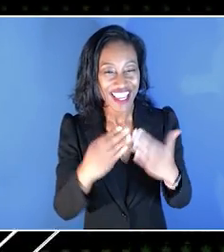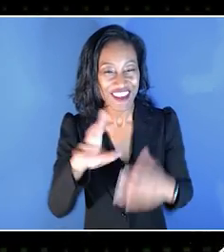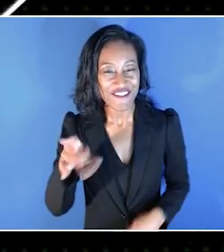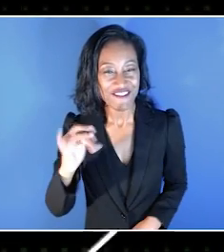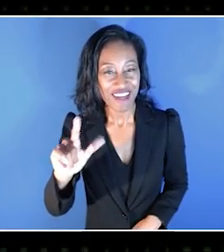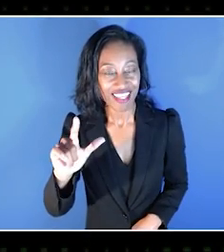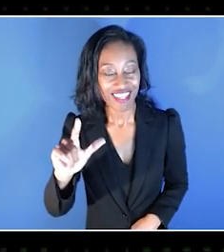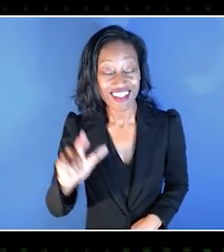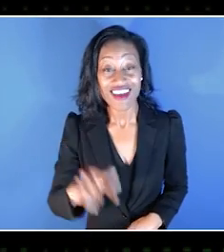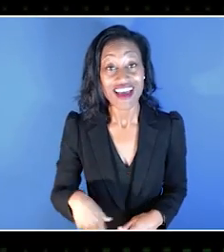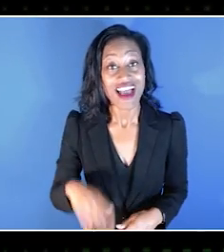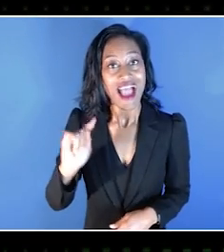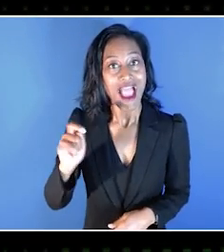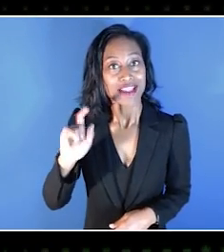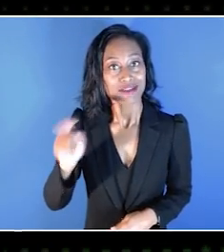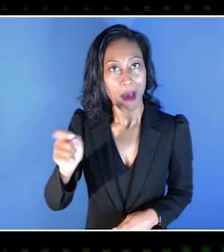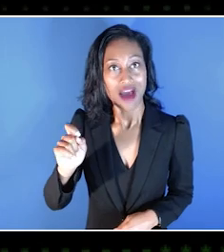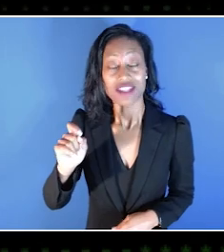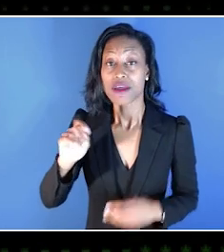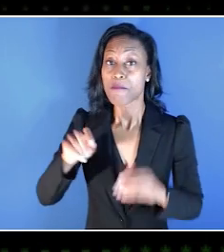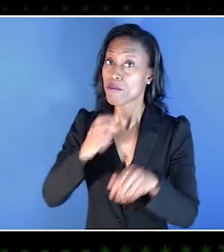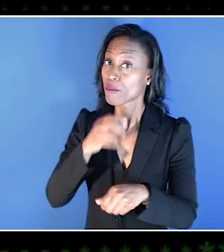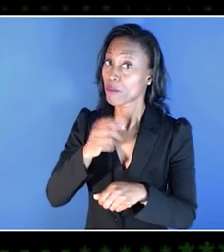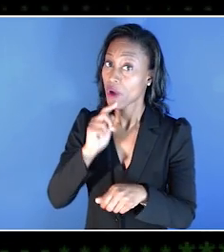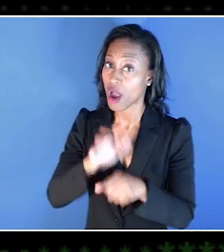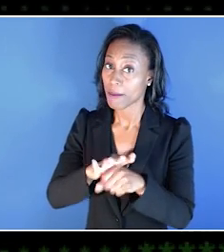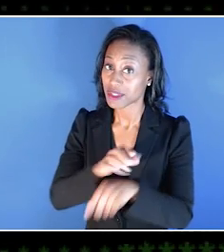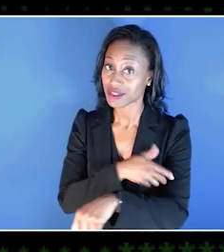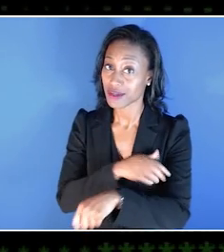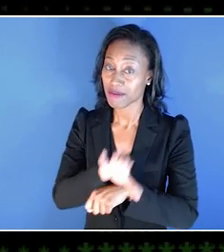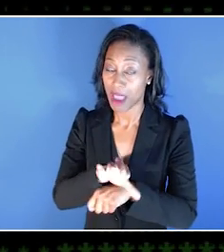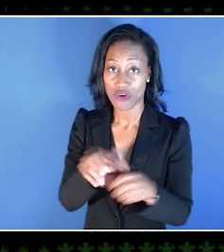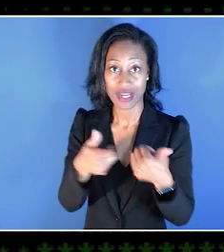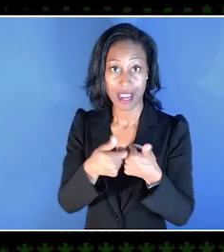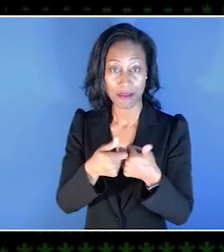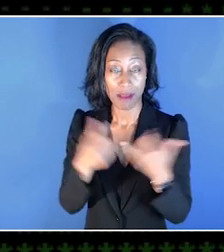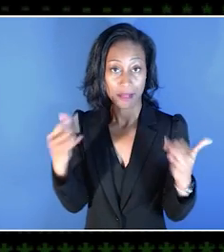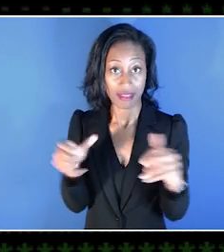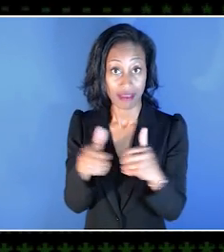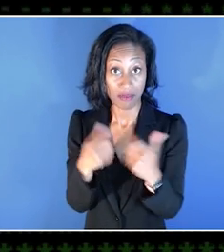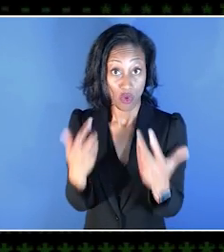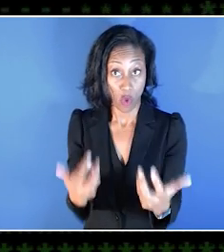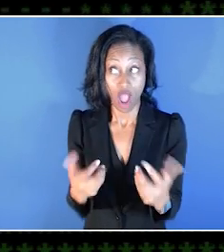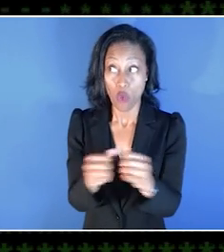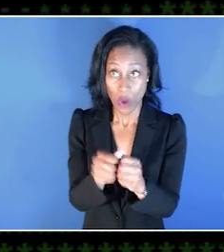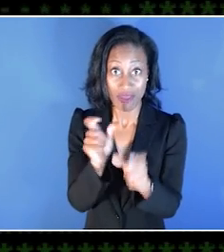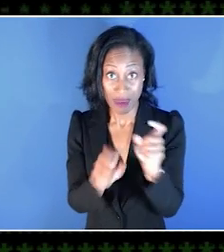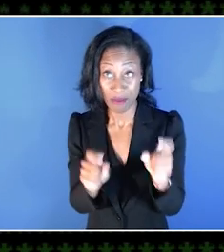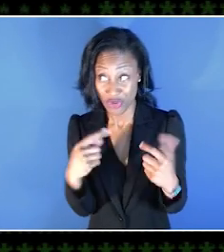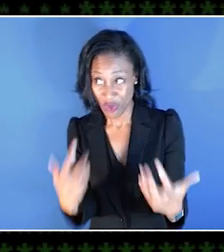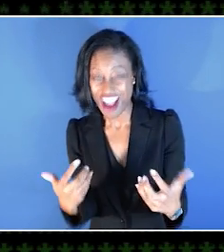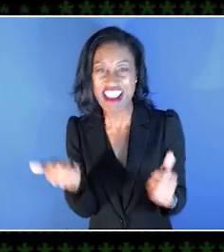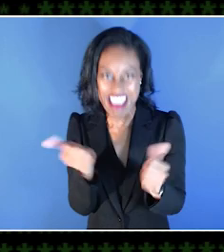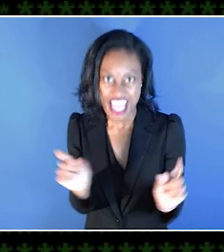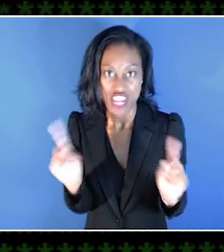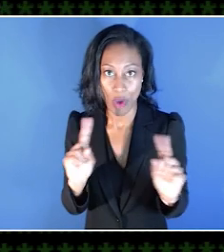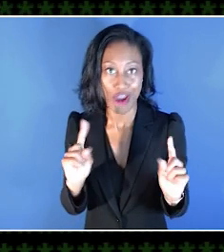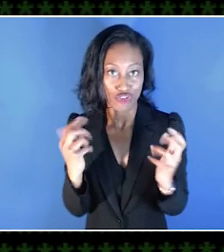Thanks so much, Phil. Xbox has promised to empower gamers to play the games we want, with the people we want, anywhere we want.